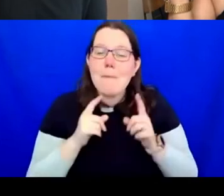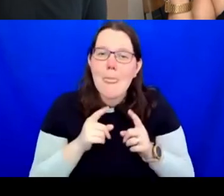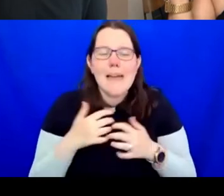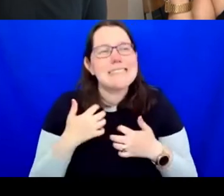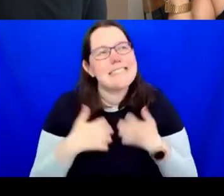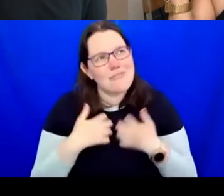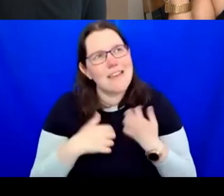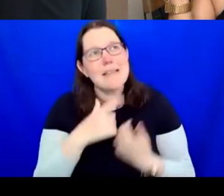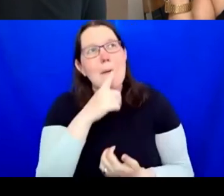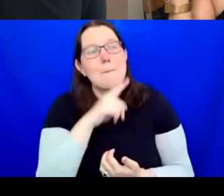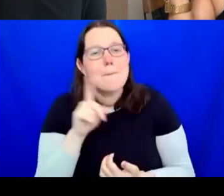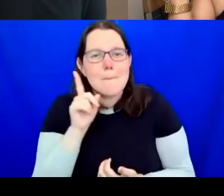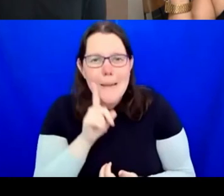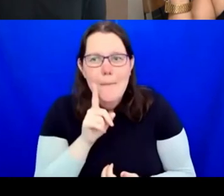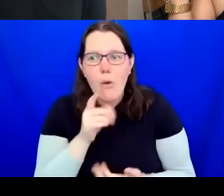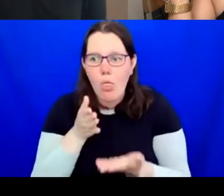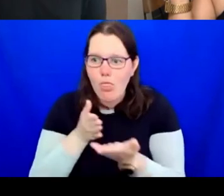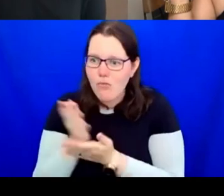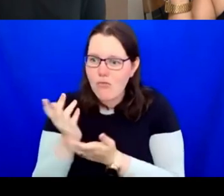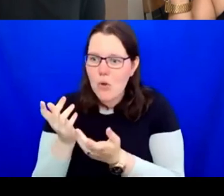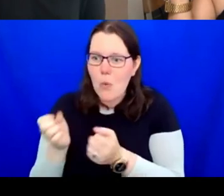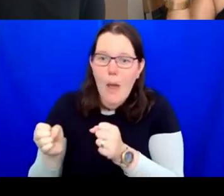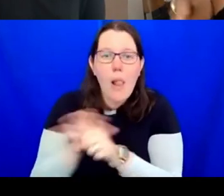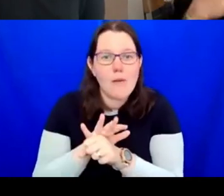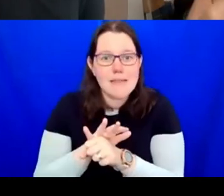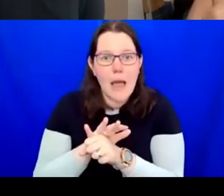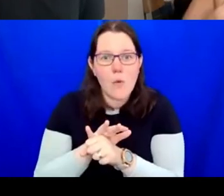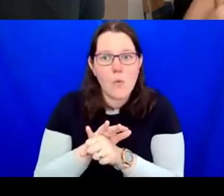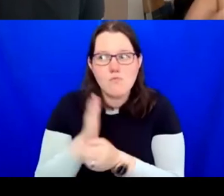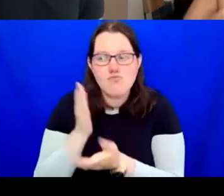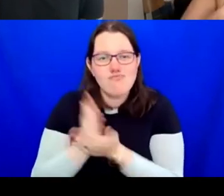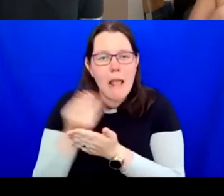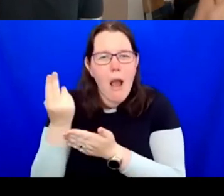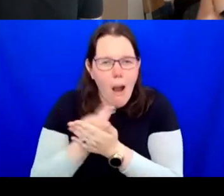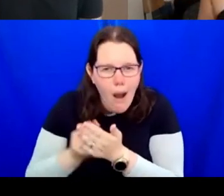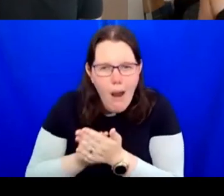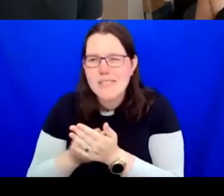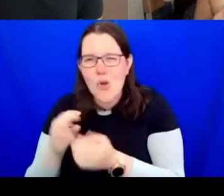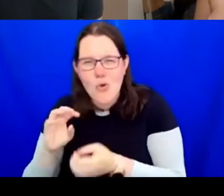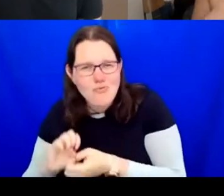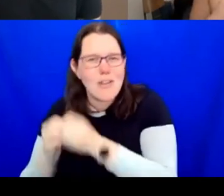creativity during lockdown. I would absolutely agree with that. Our courses and classes have shot